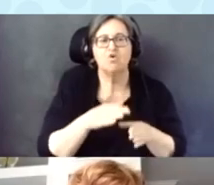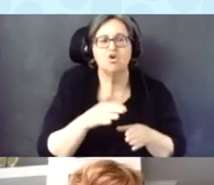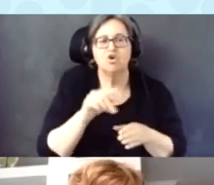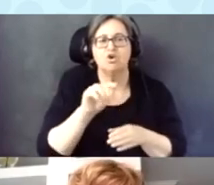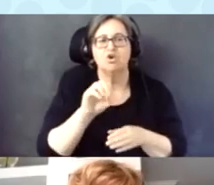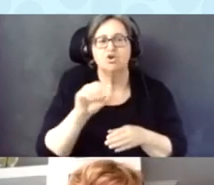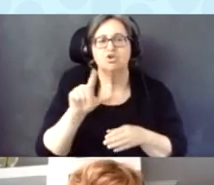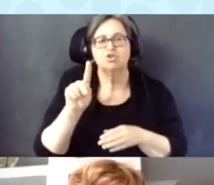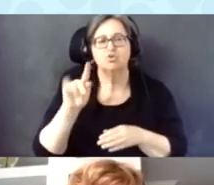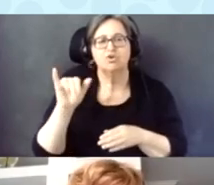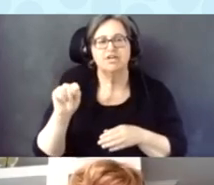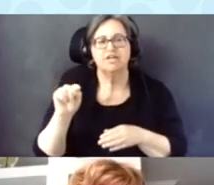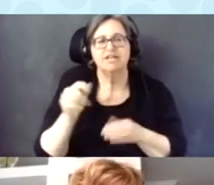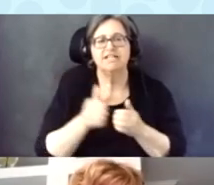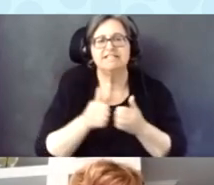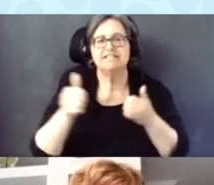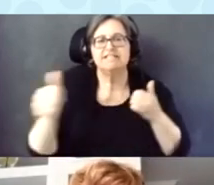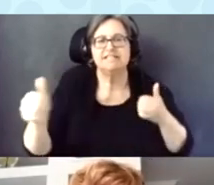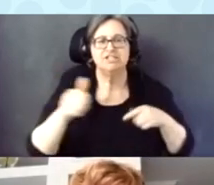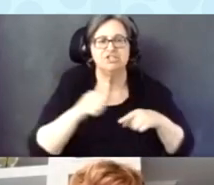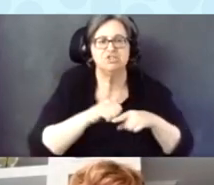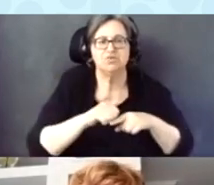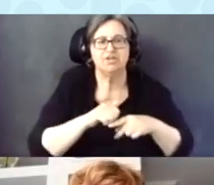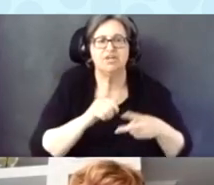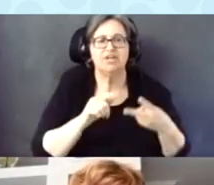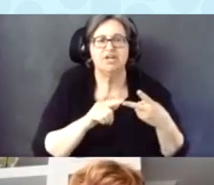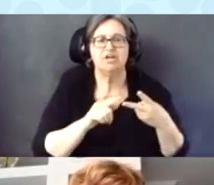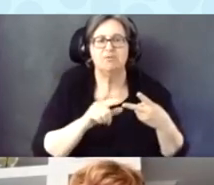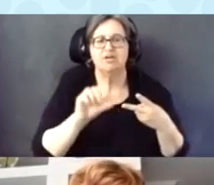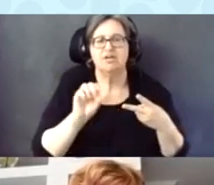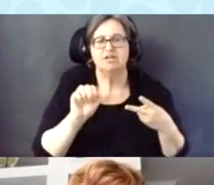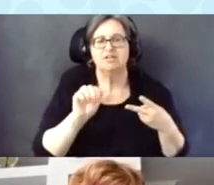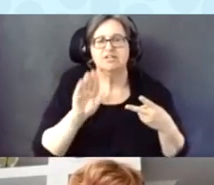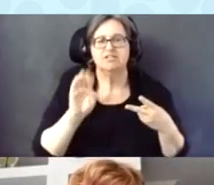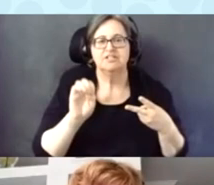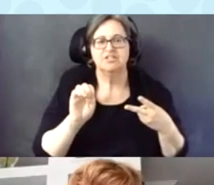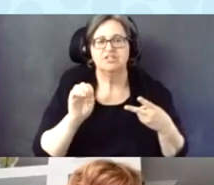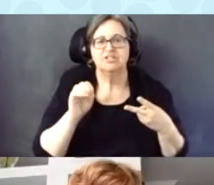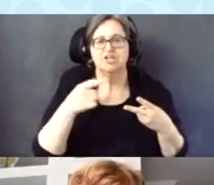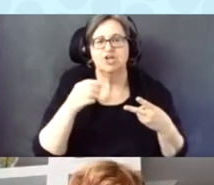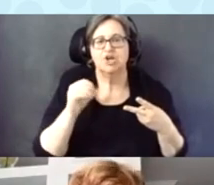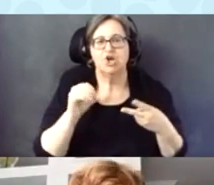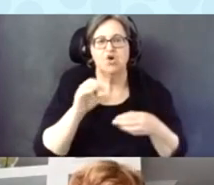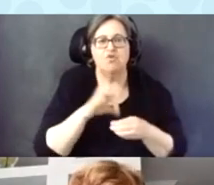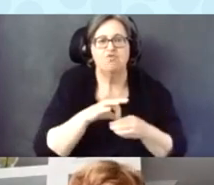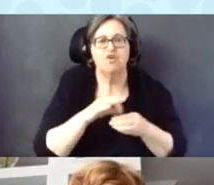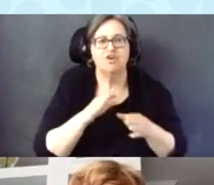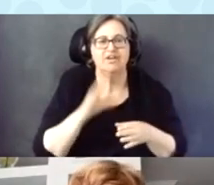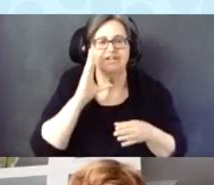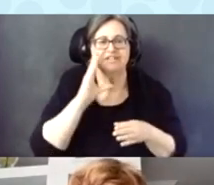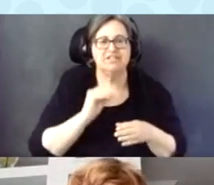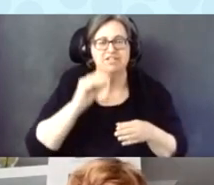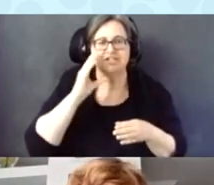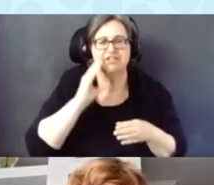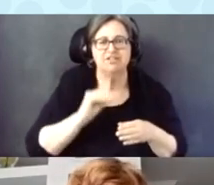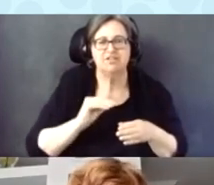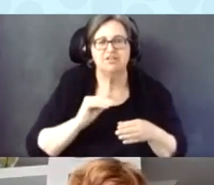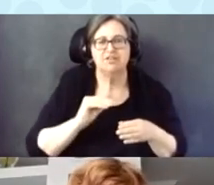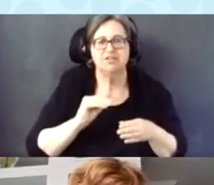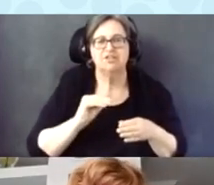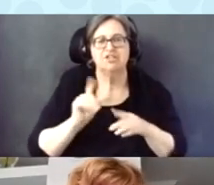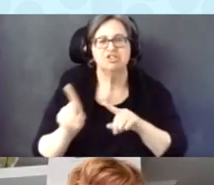distance training, and the SABE GoVoter experience survey.